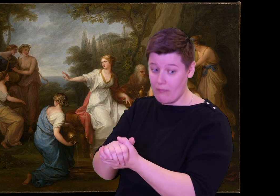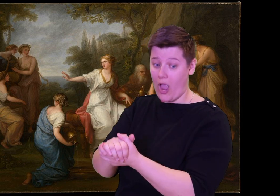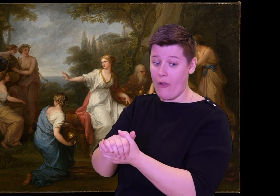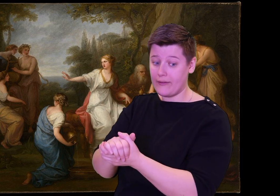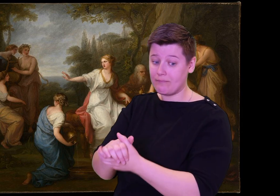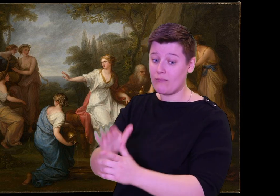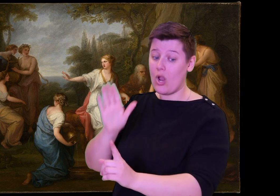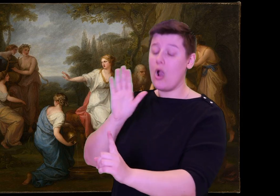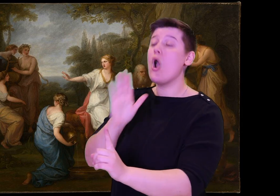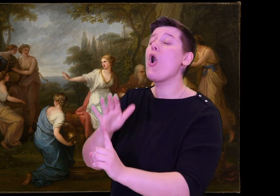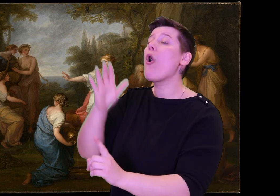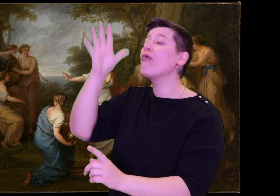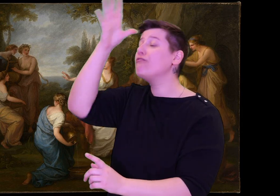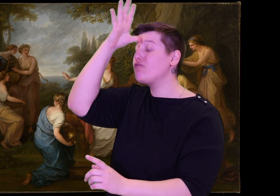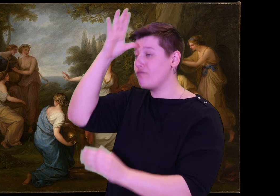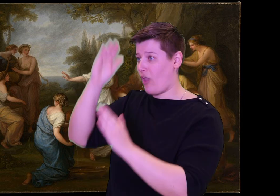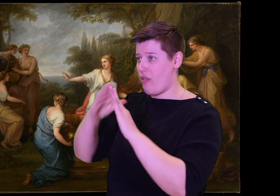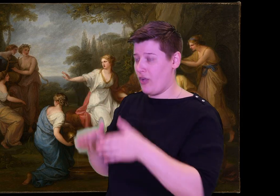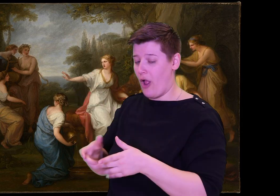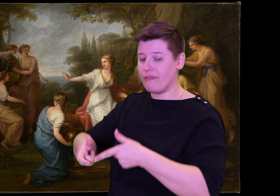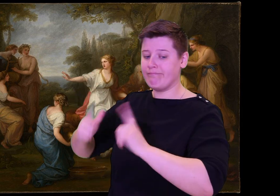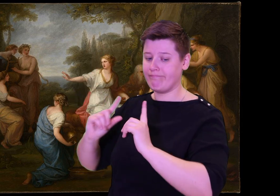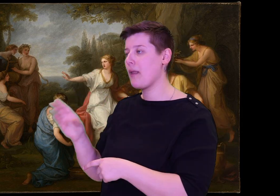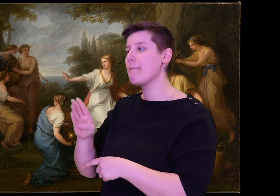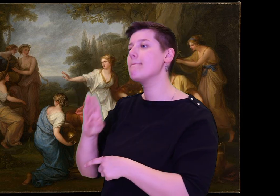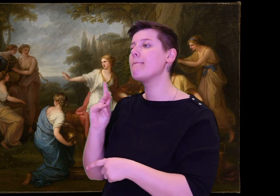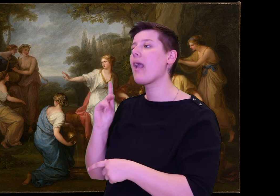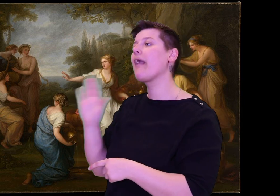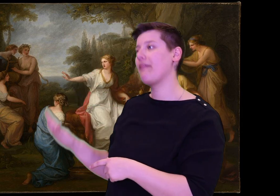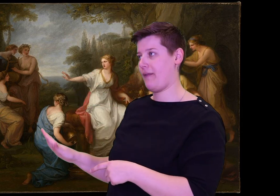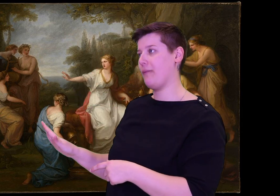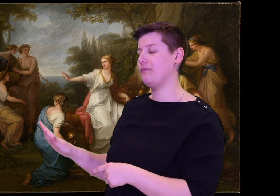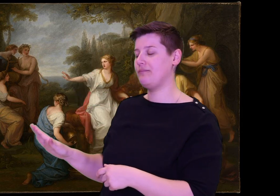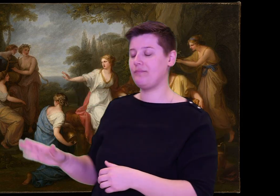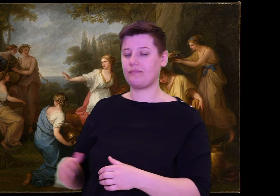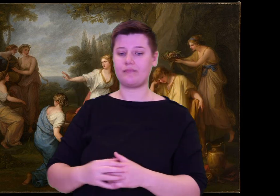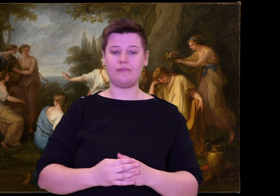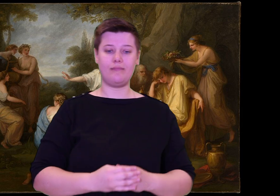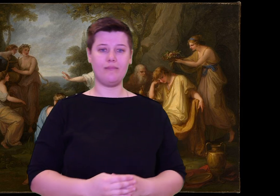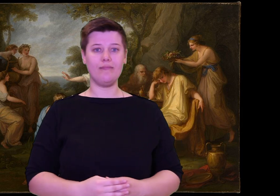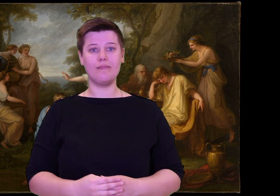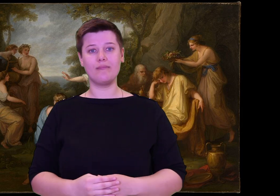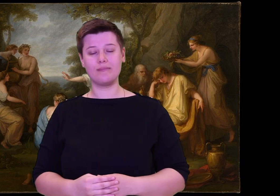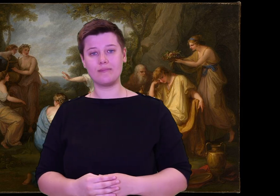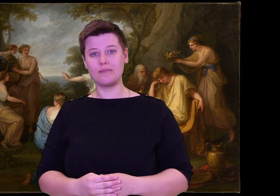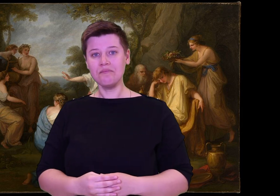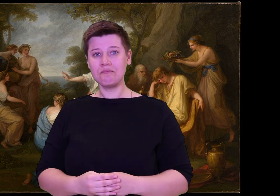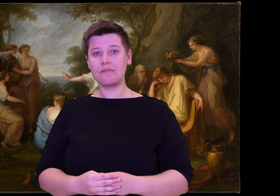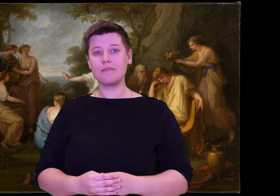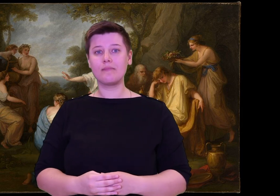Come, listen carefully to what I say. Tomorrow call the Achaean chiefs to